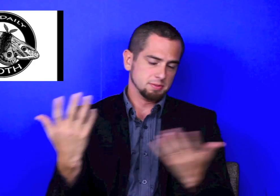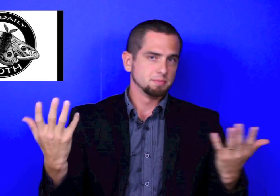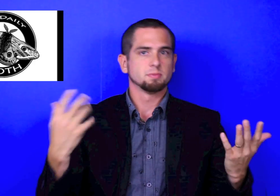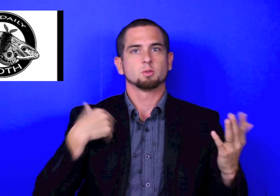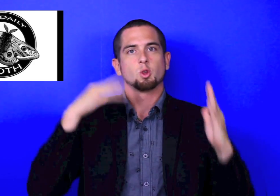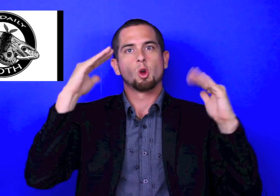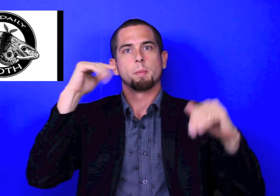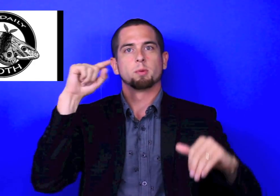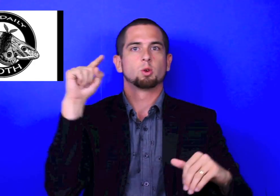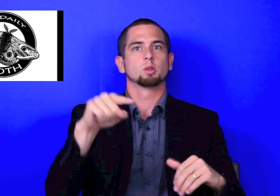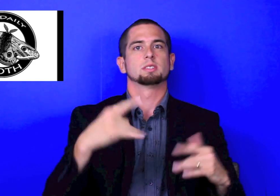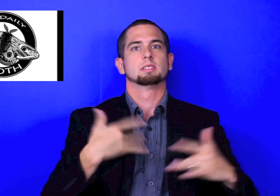So, the host, is just me. Will there be interviews? Other things? That's in some of our goals.